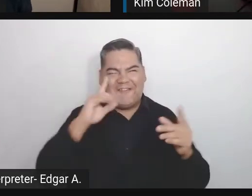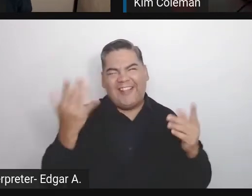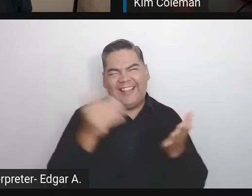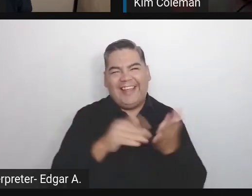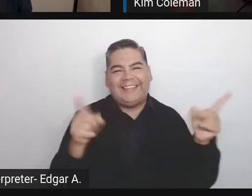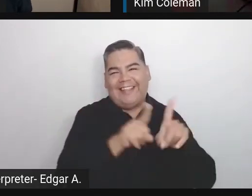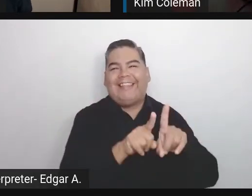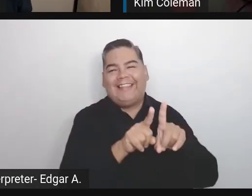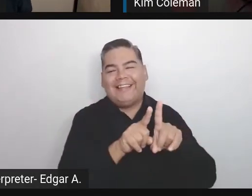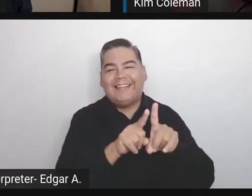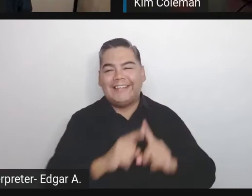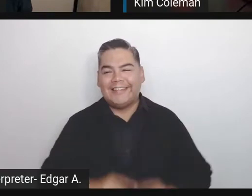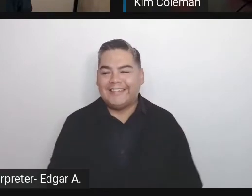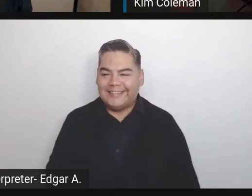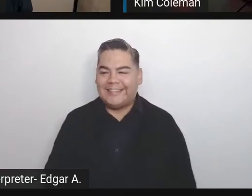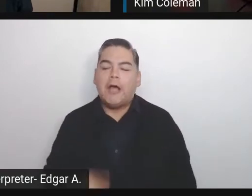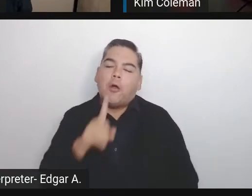I really love working with her.